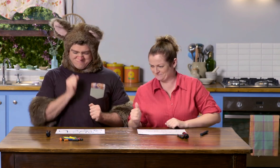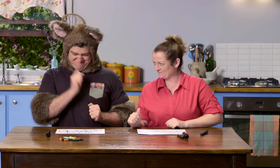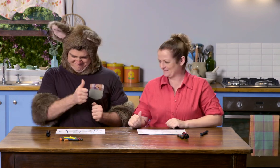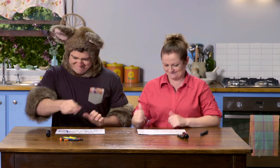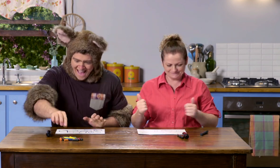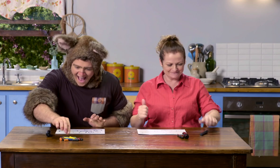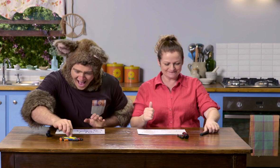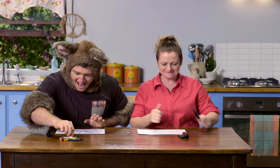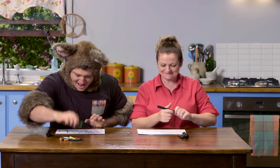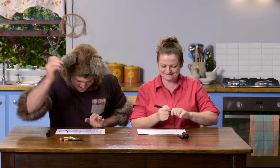Ah, great.